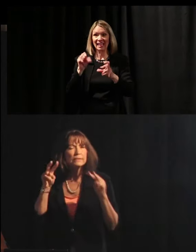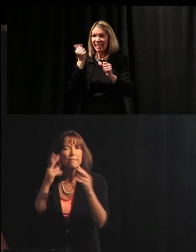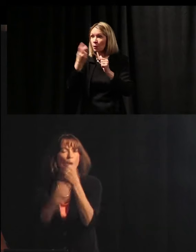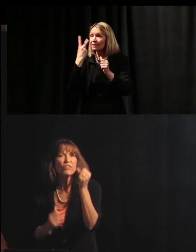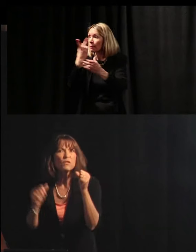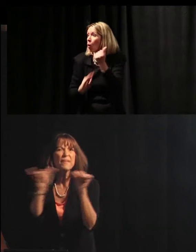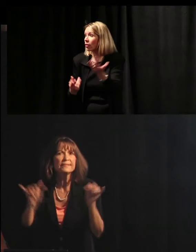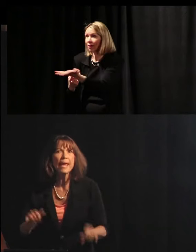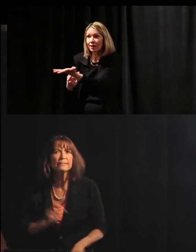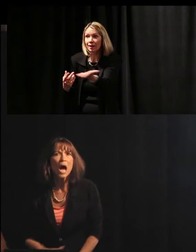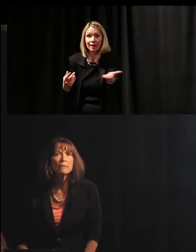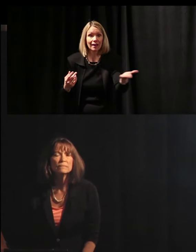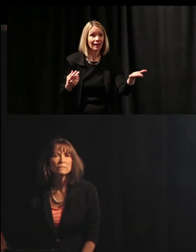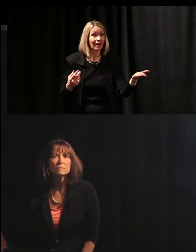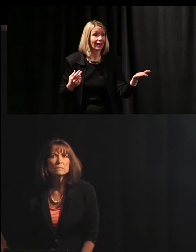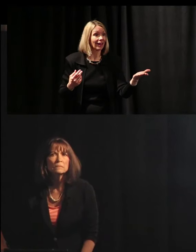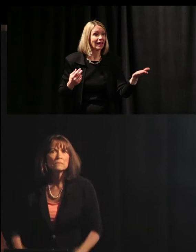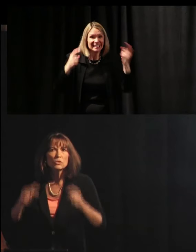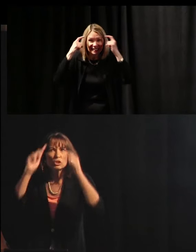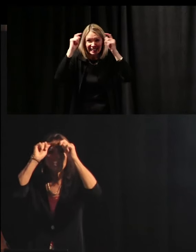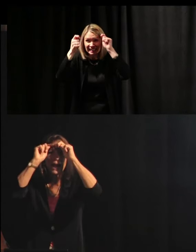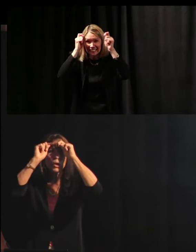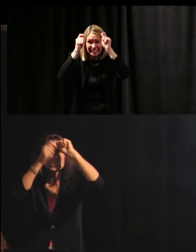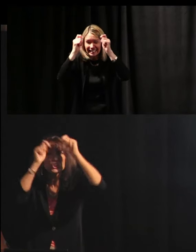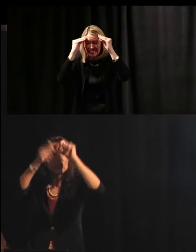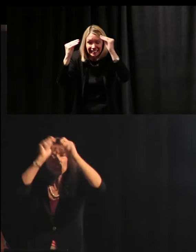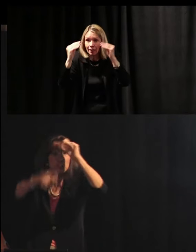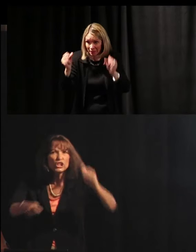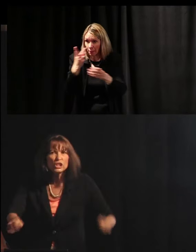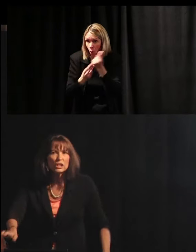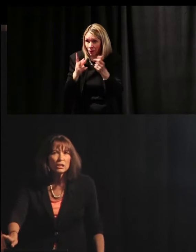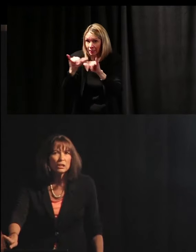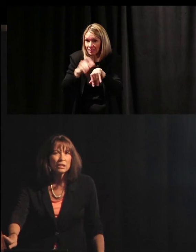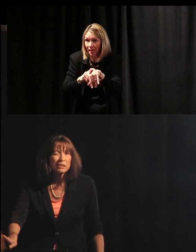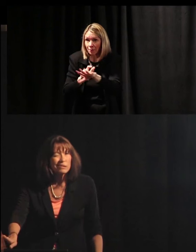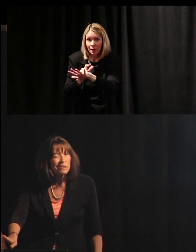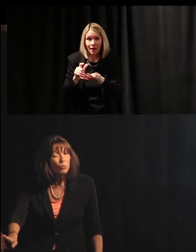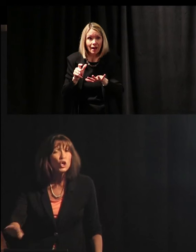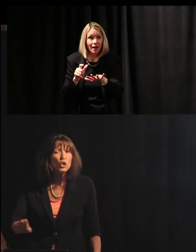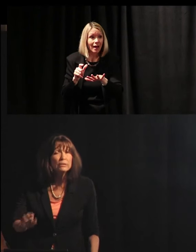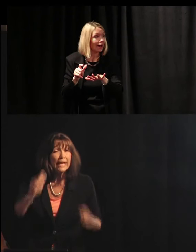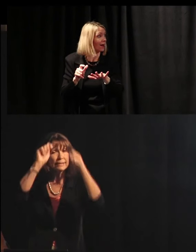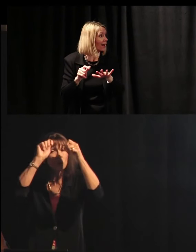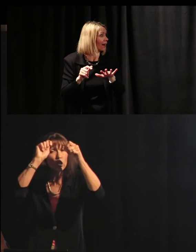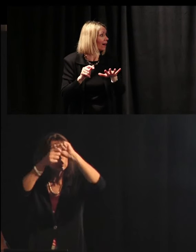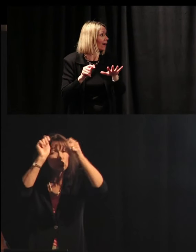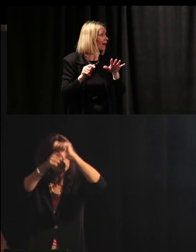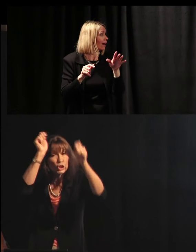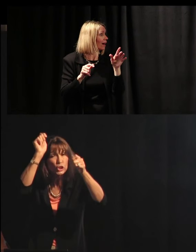Can any of you see both of them at the same time? Does your brain go -- Ch-ch-chc-chuh Kuhn says it's going --